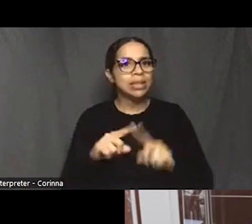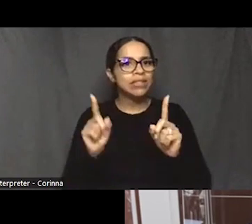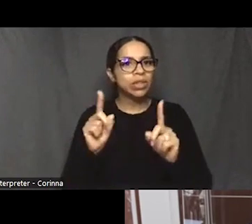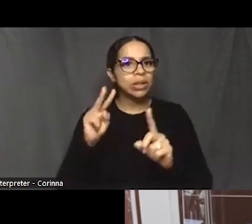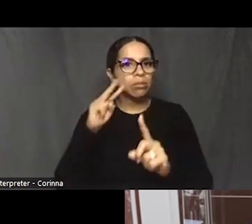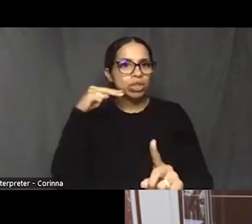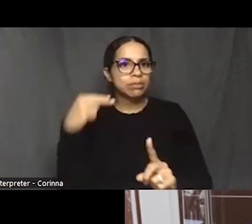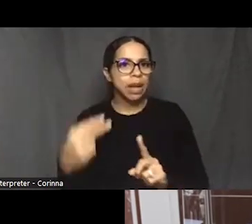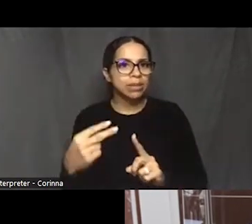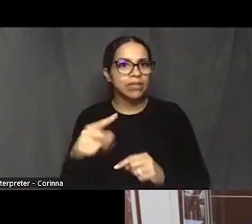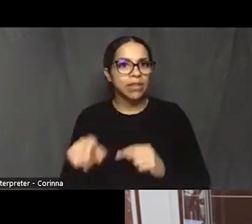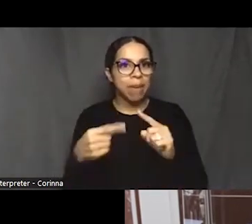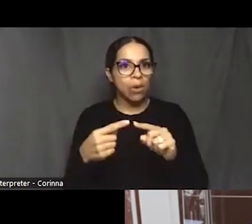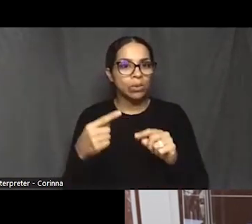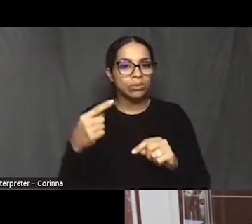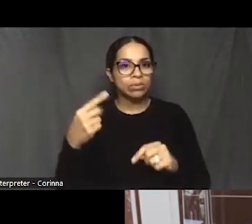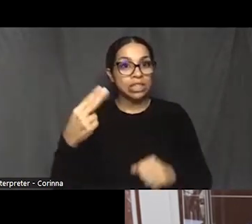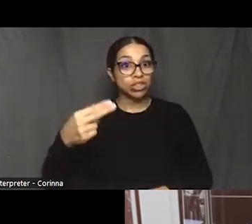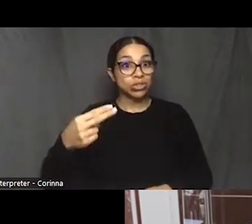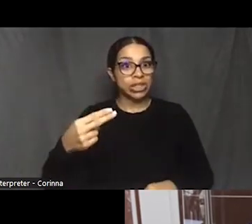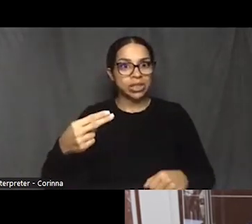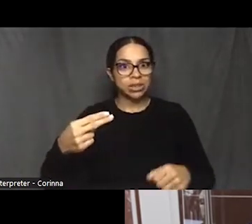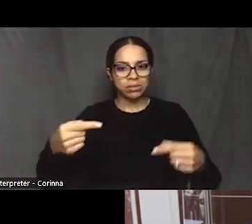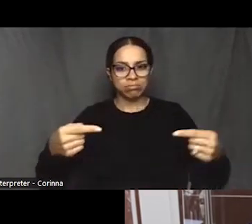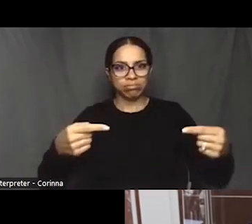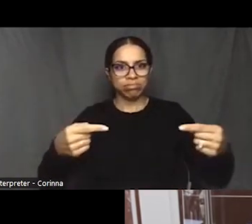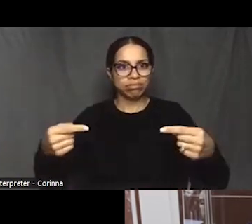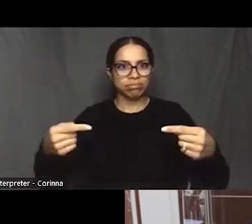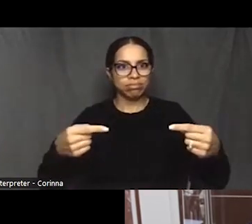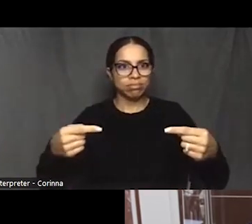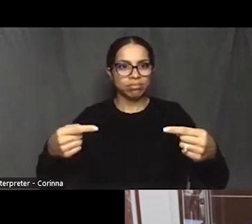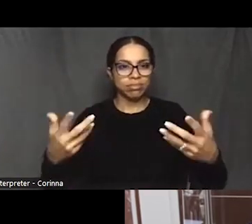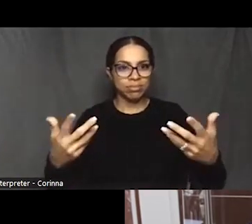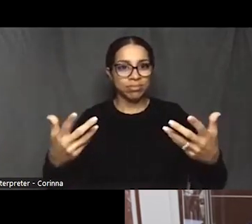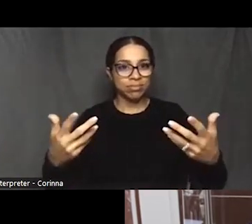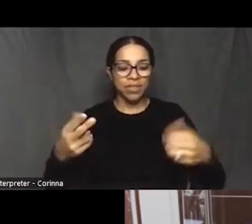and as you know, their history is black and white.